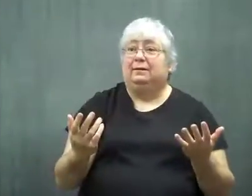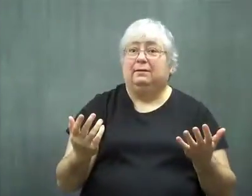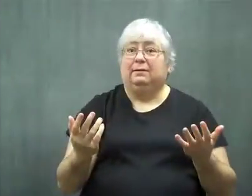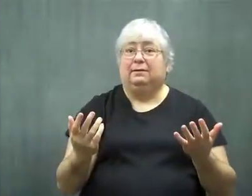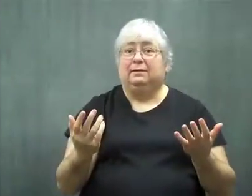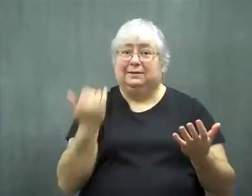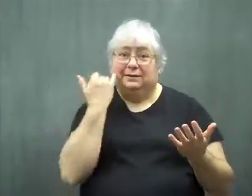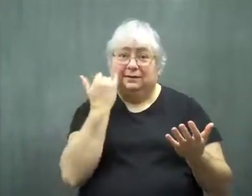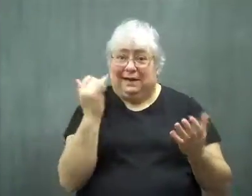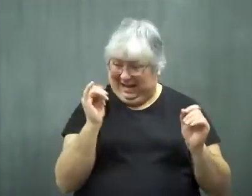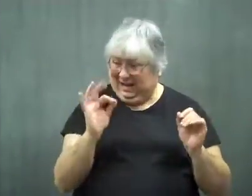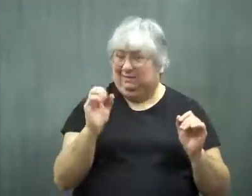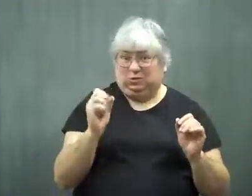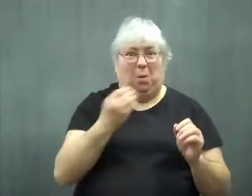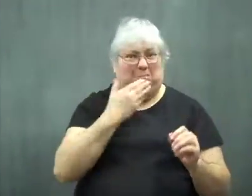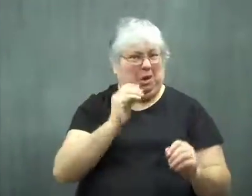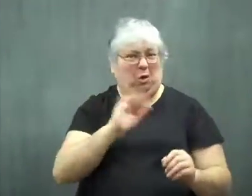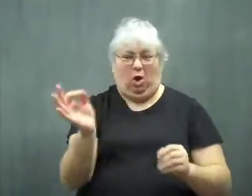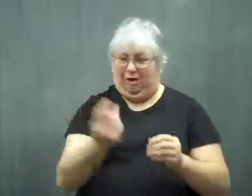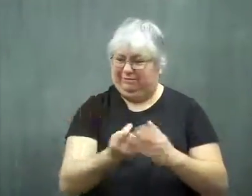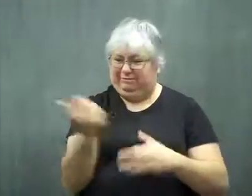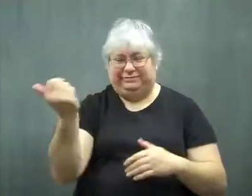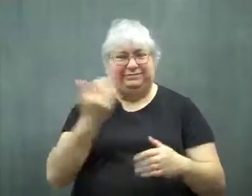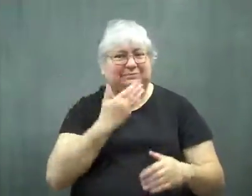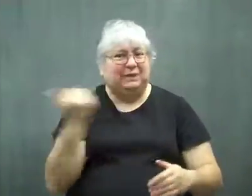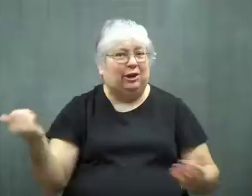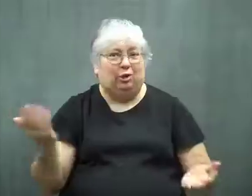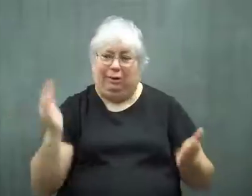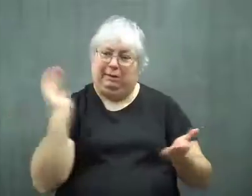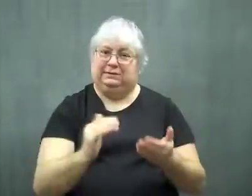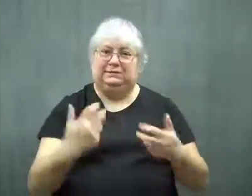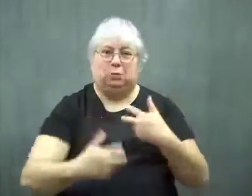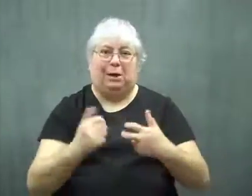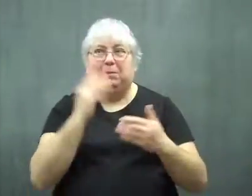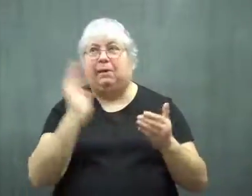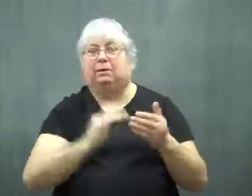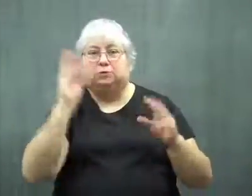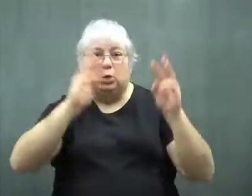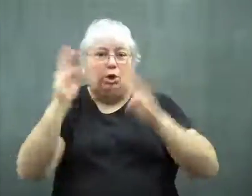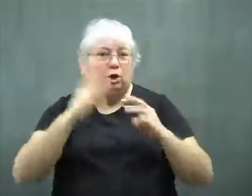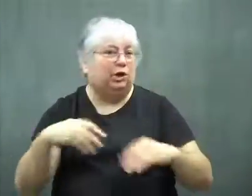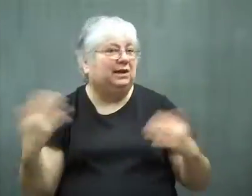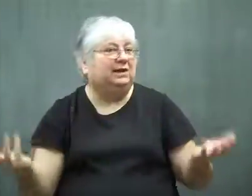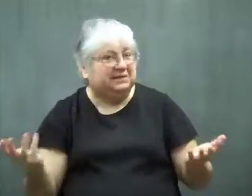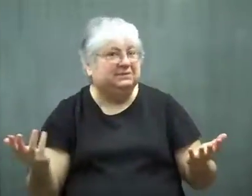She said if it could be, it would be best to do so, to reduce the risk and alleviate concerns.